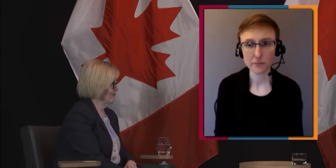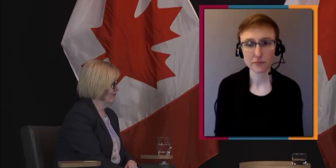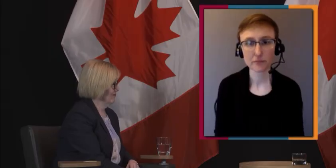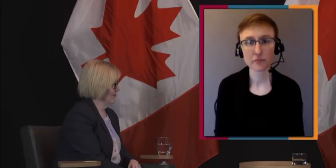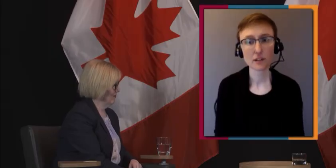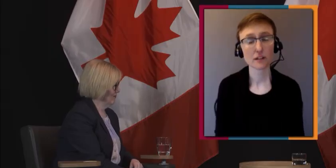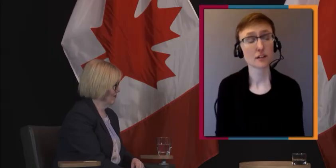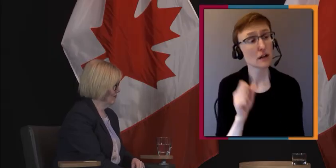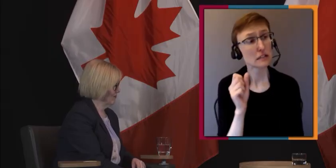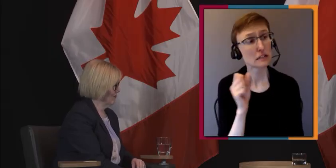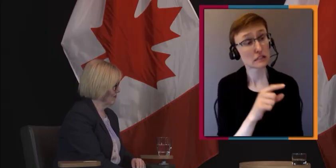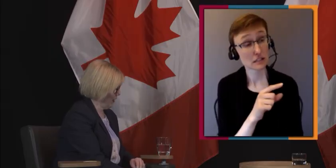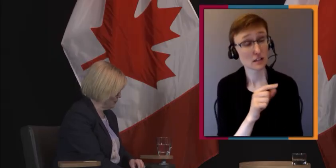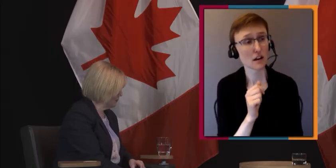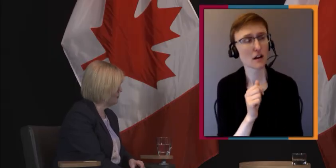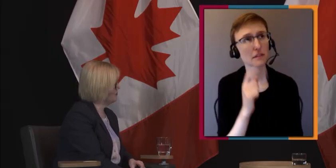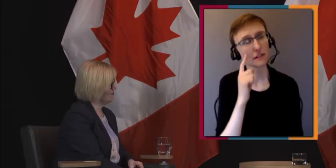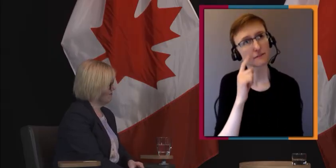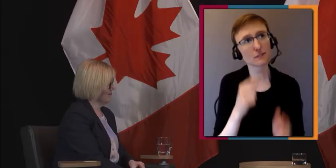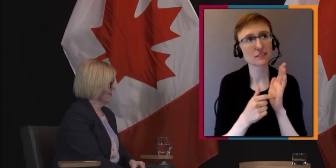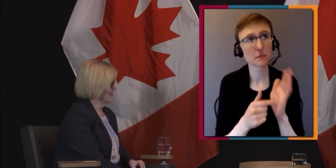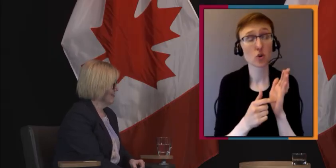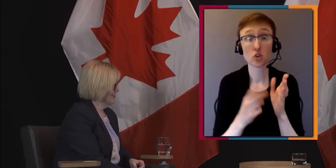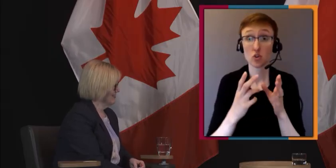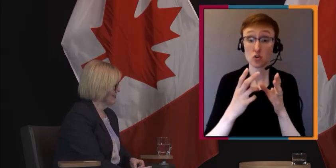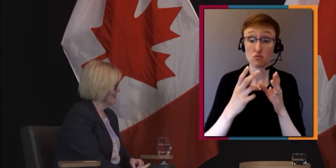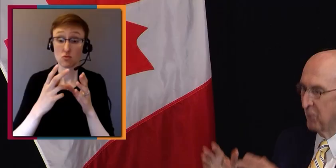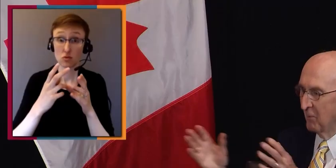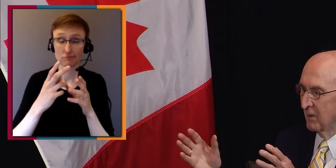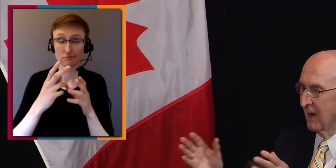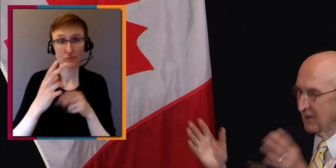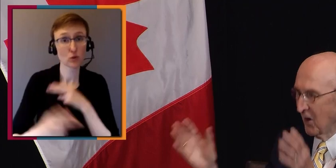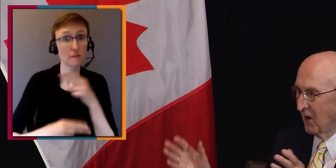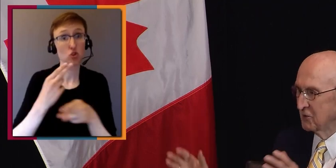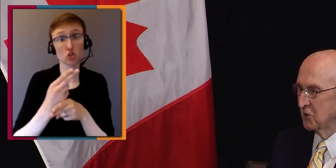I'm thinking of universal design, are also good for the public at large.